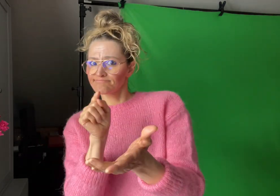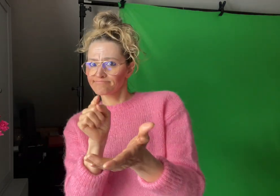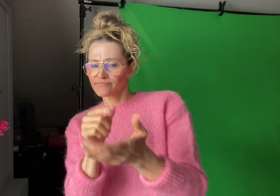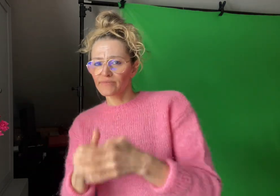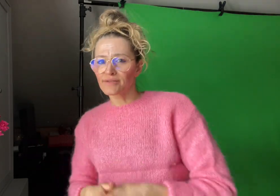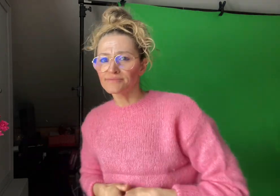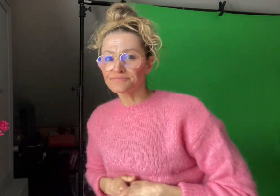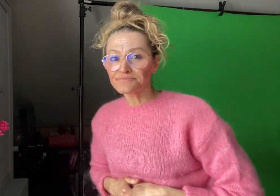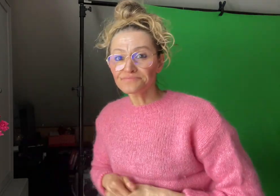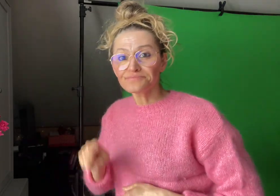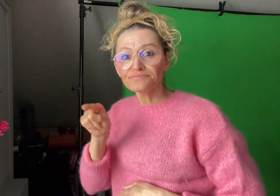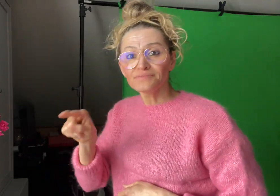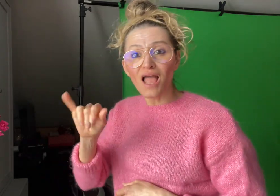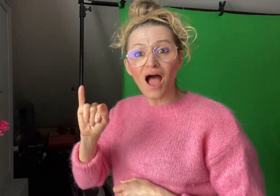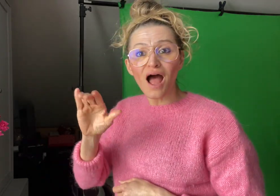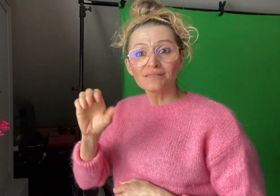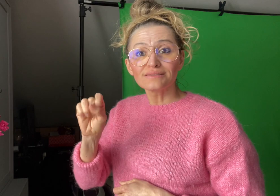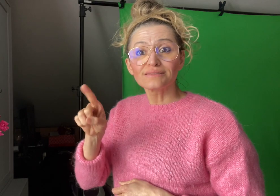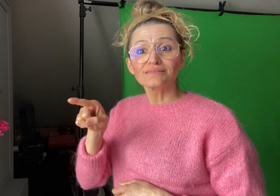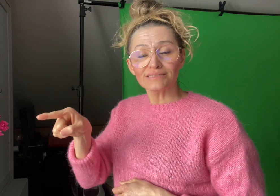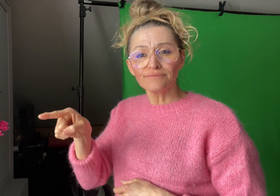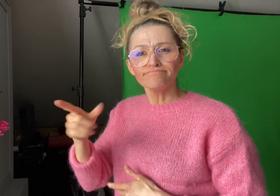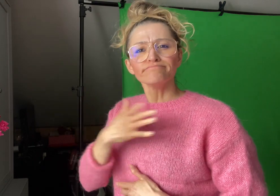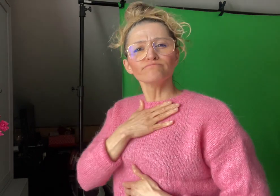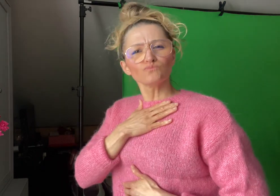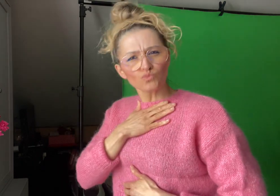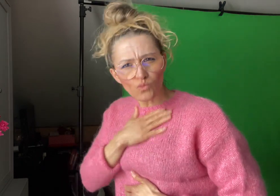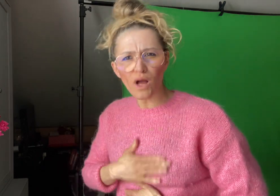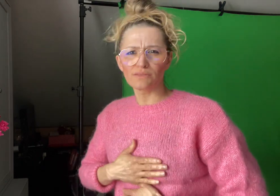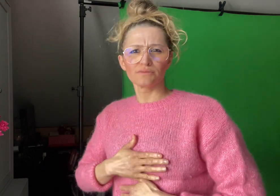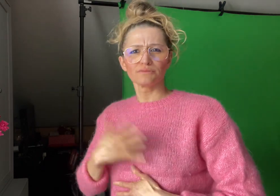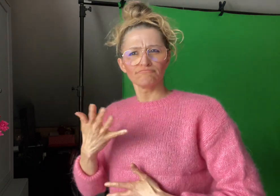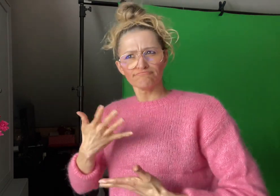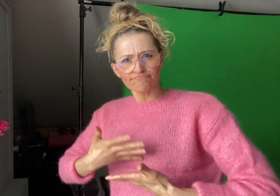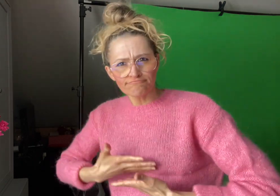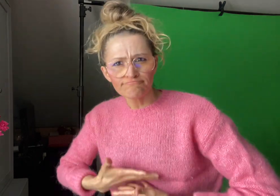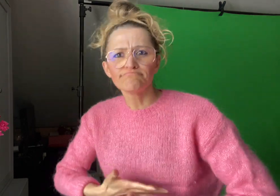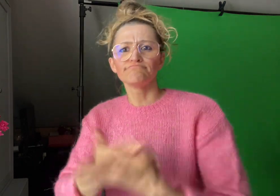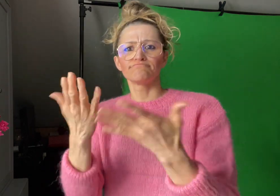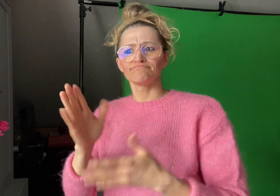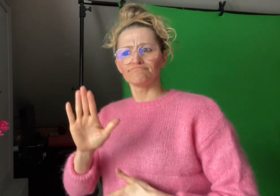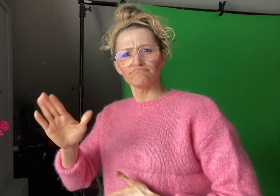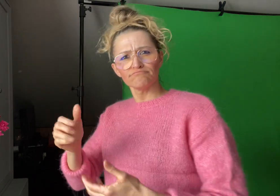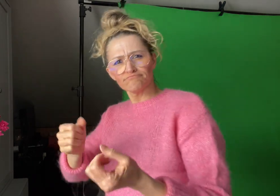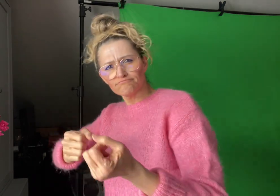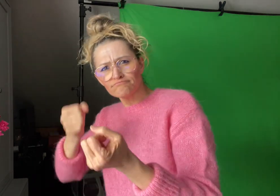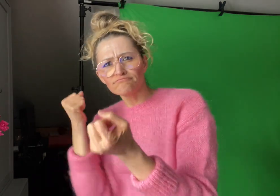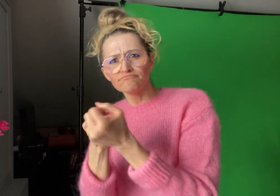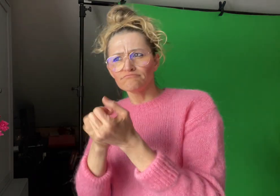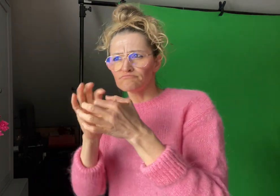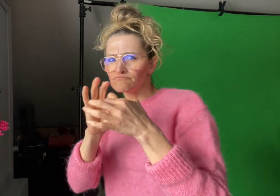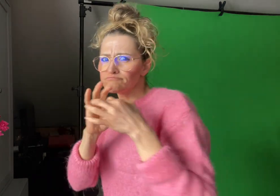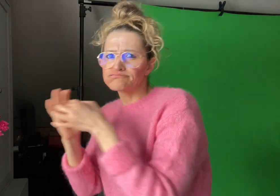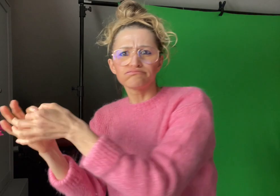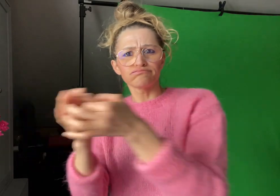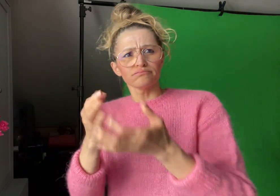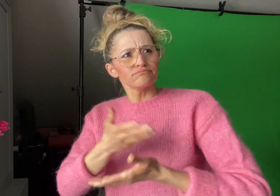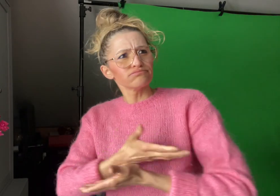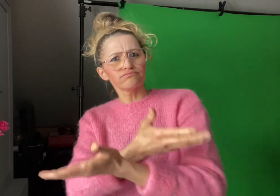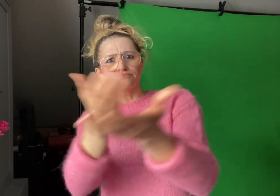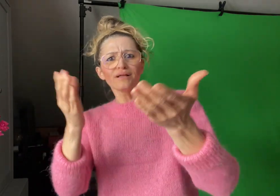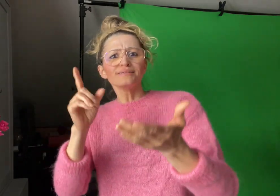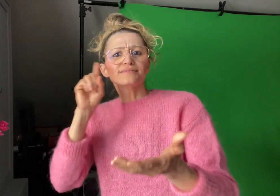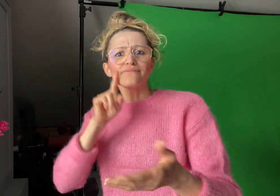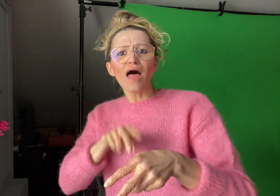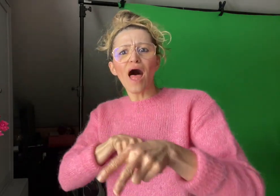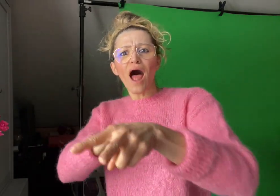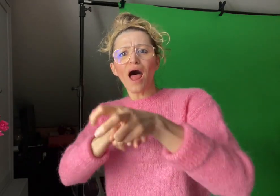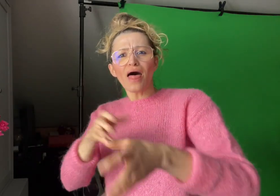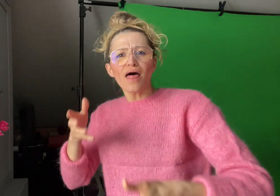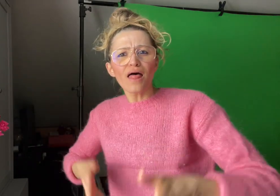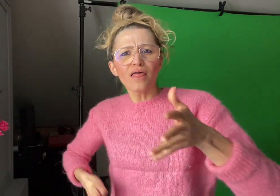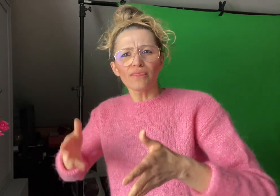its solidarity with the Deaf athletes community in Ukraine